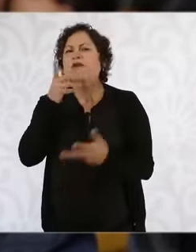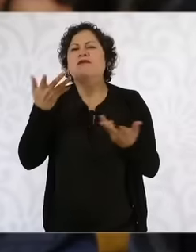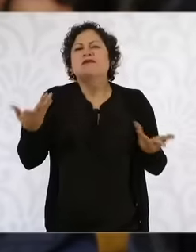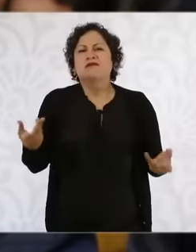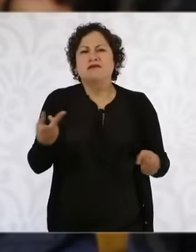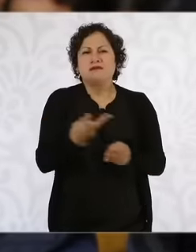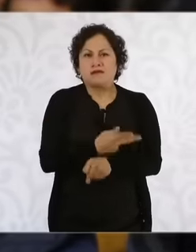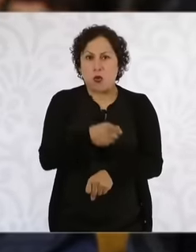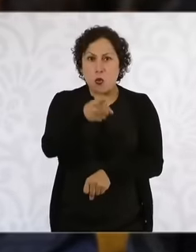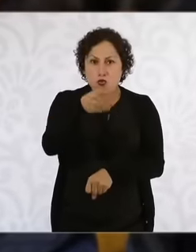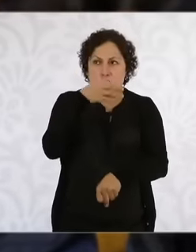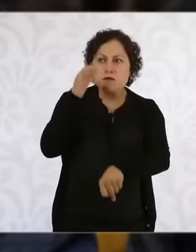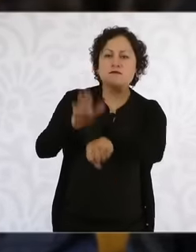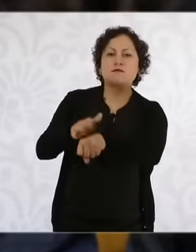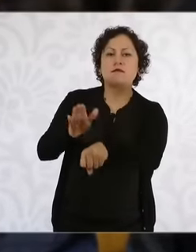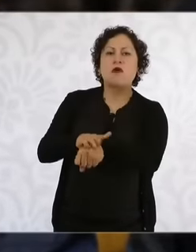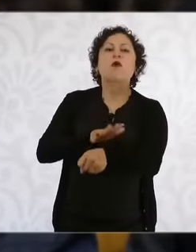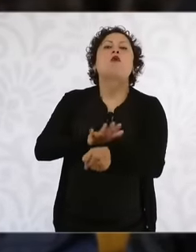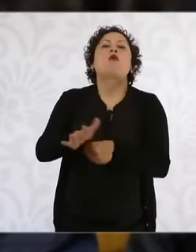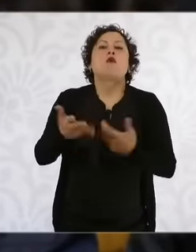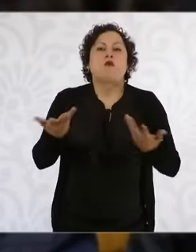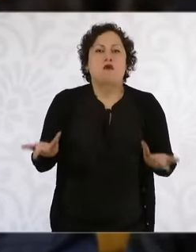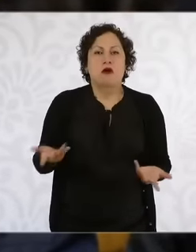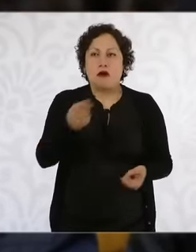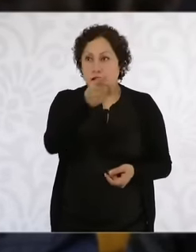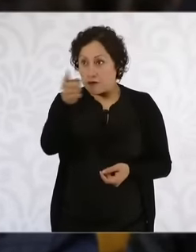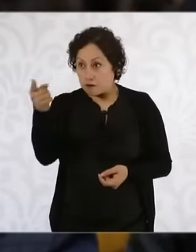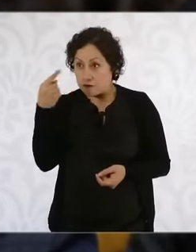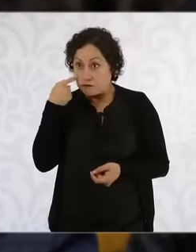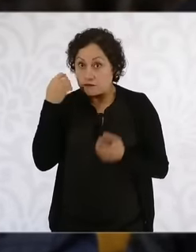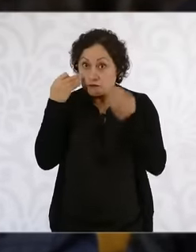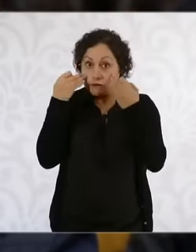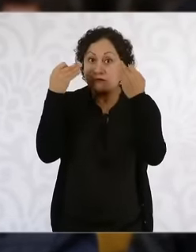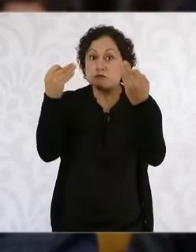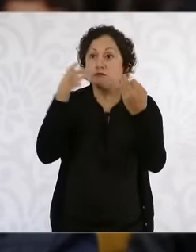type of These acts do not send a good message to the citizens and right now I am going to send